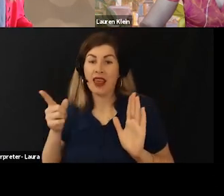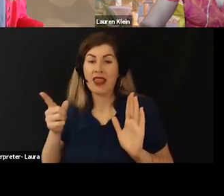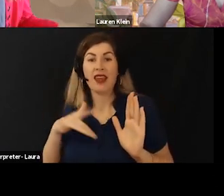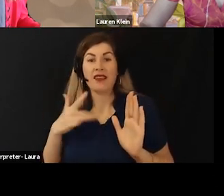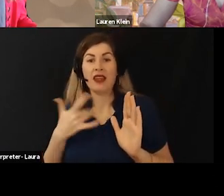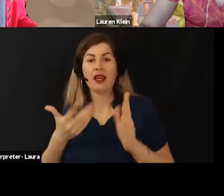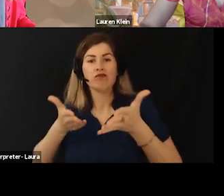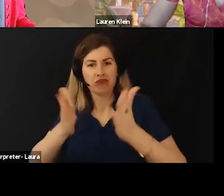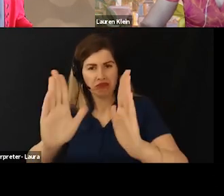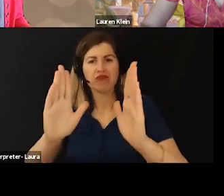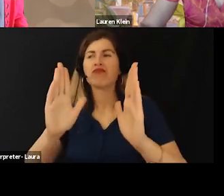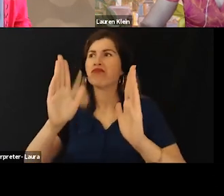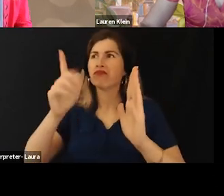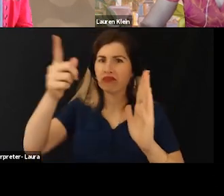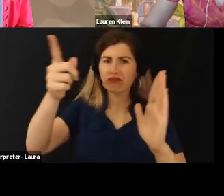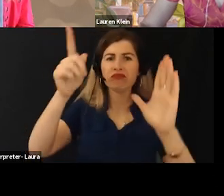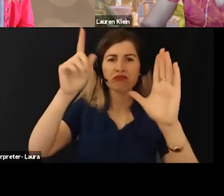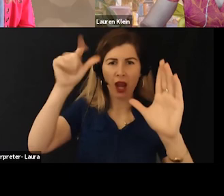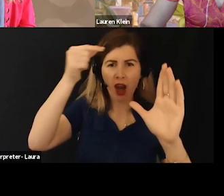of tracking Copa date I'm not entirely sure.